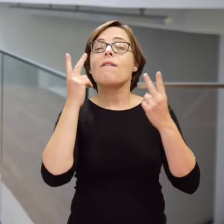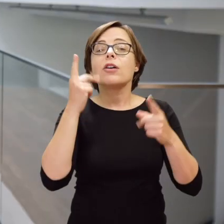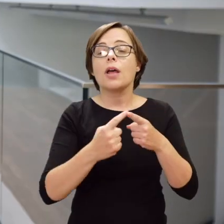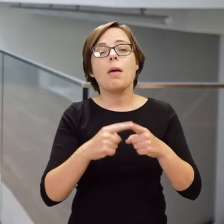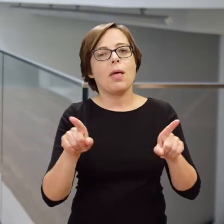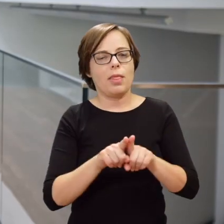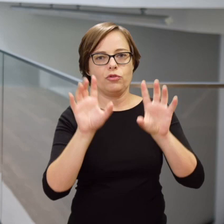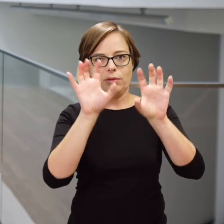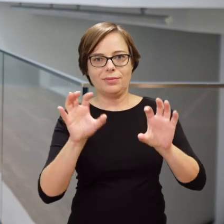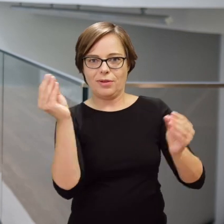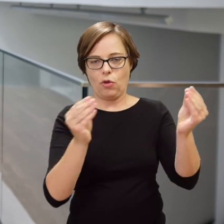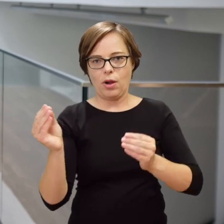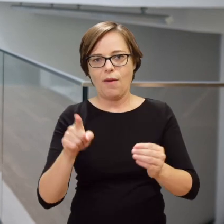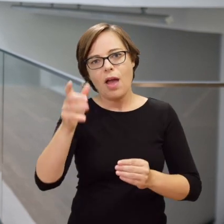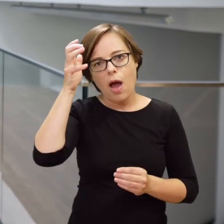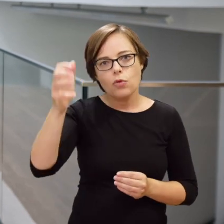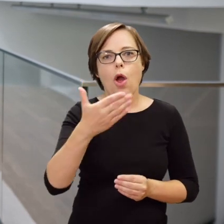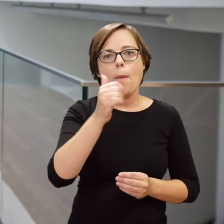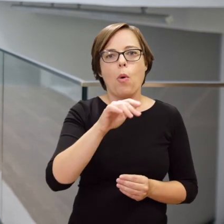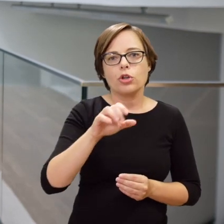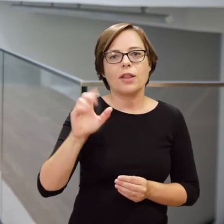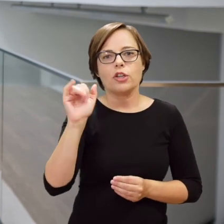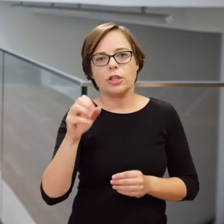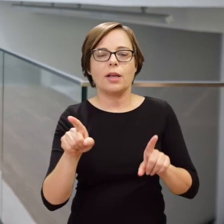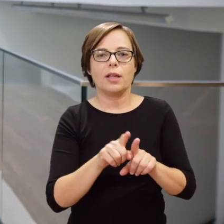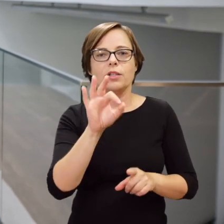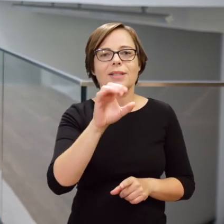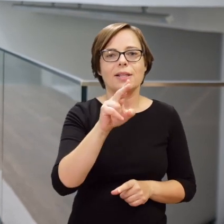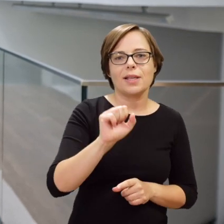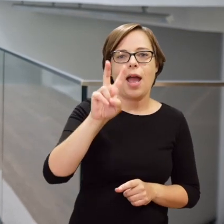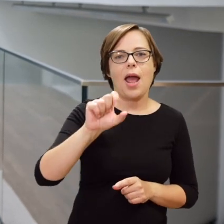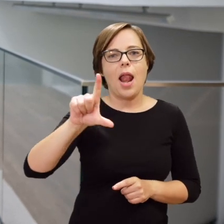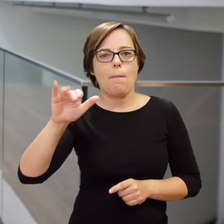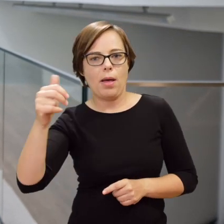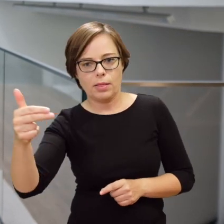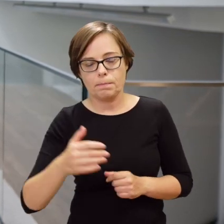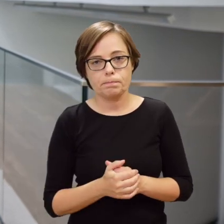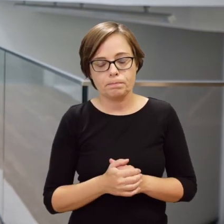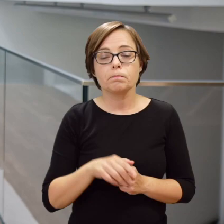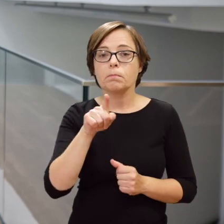The space design by Małgorzata Szczęśniak and Saskia Hellman is yet another vital element